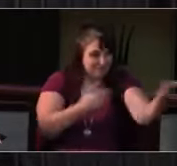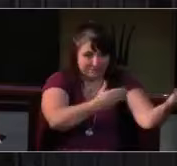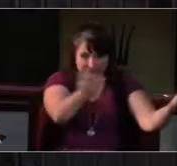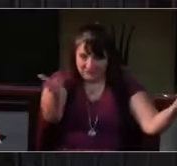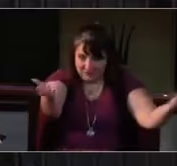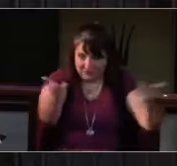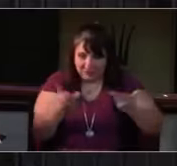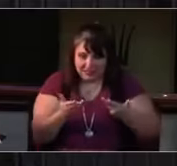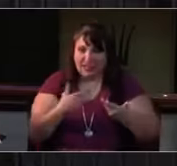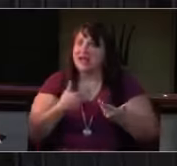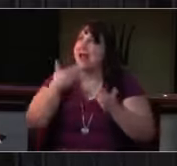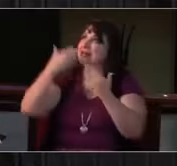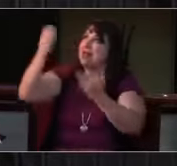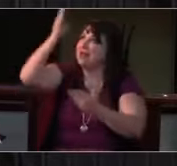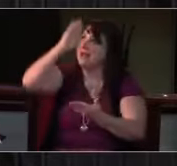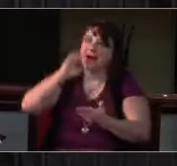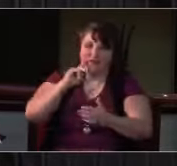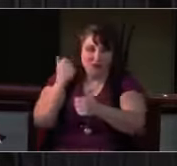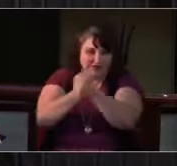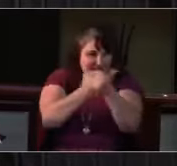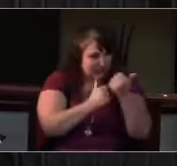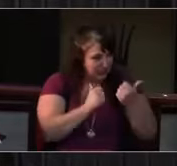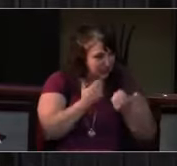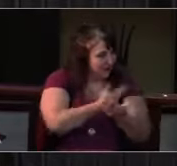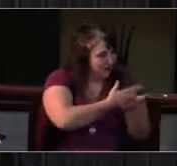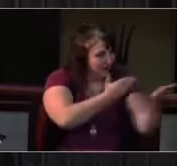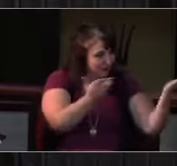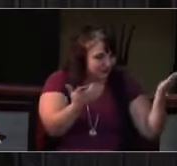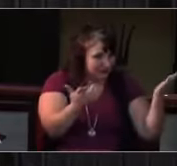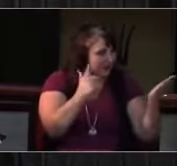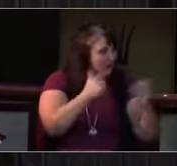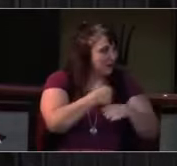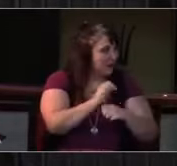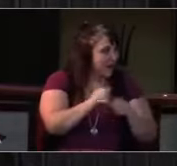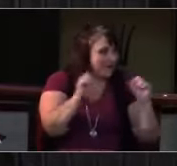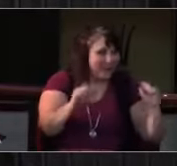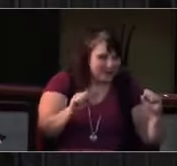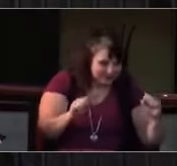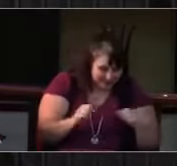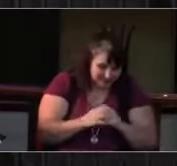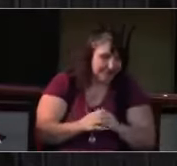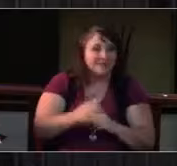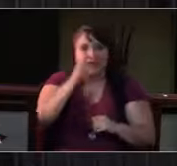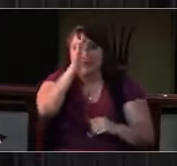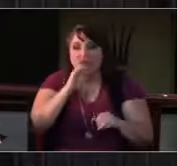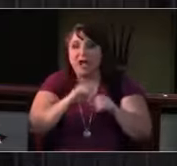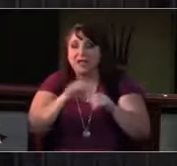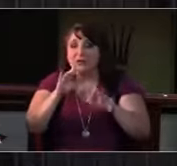God, in your mercy. Receive our prayers. For what else would the people of God like to pray this morning?